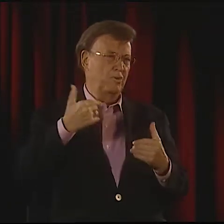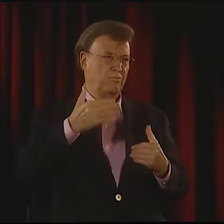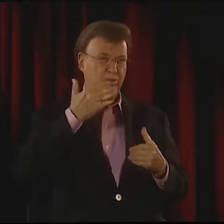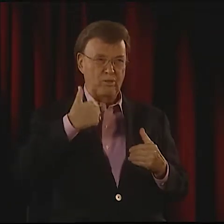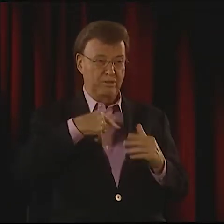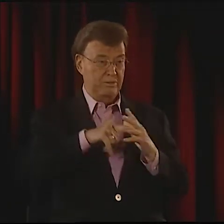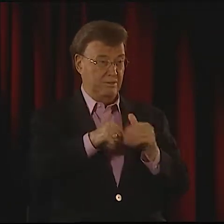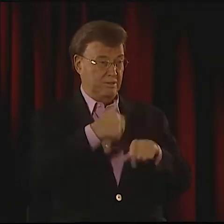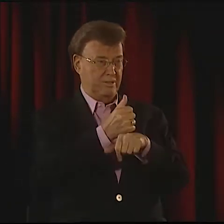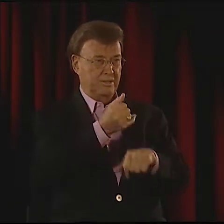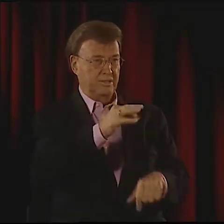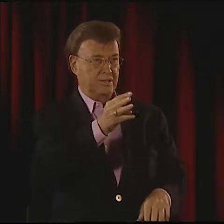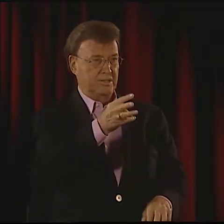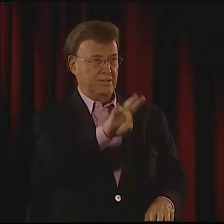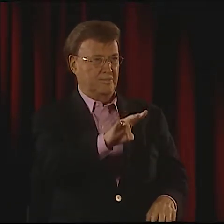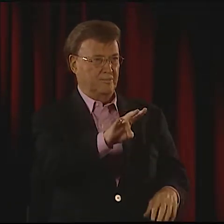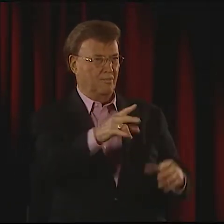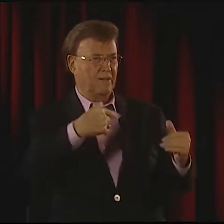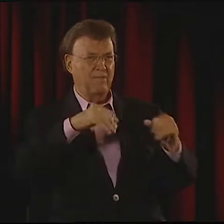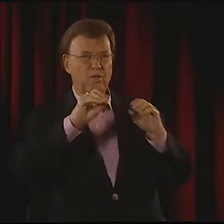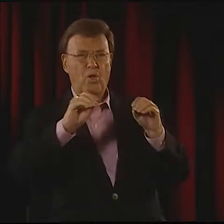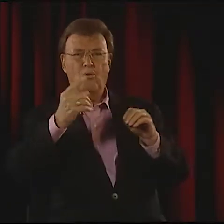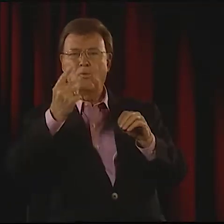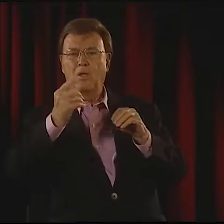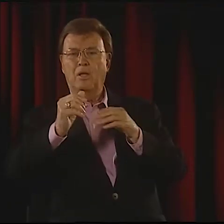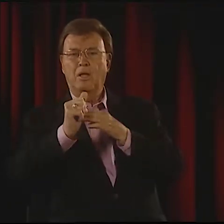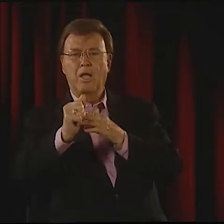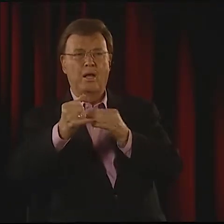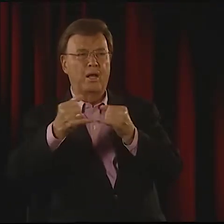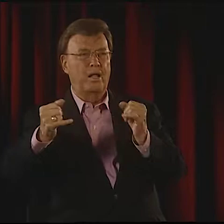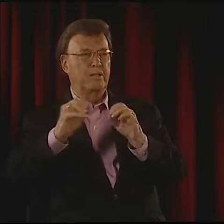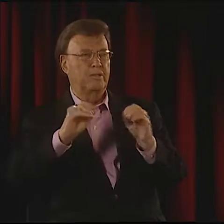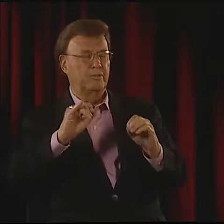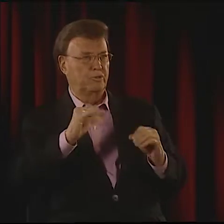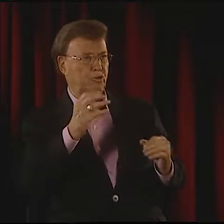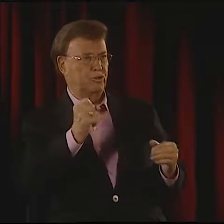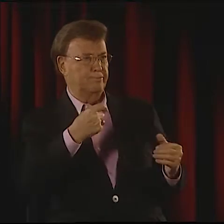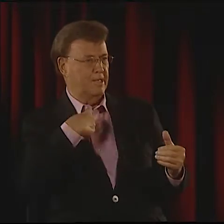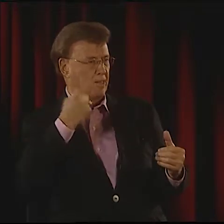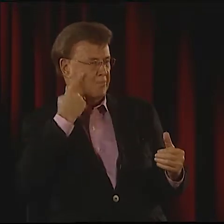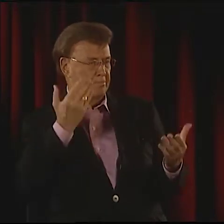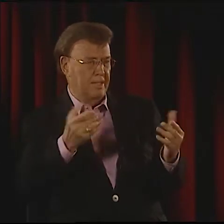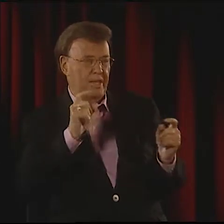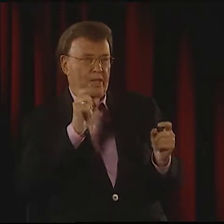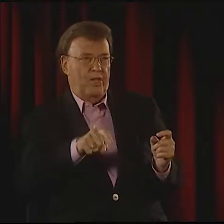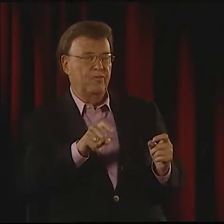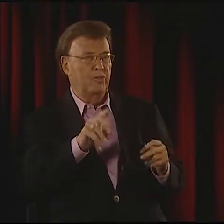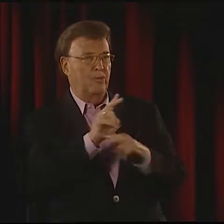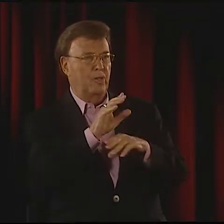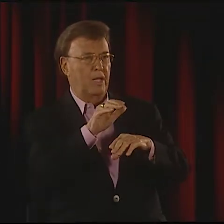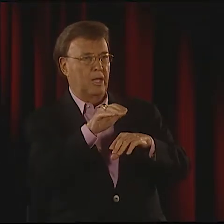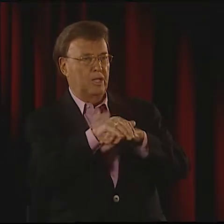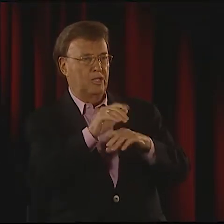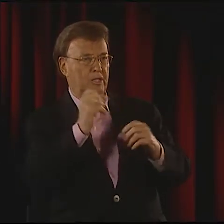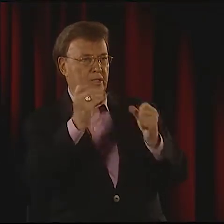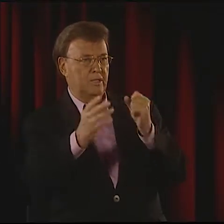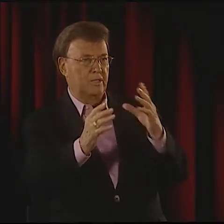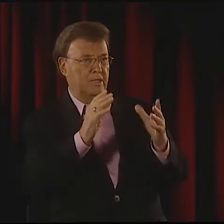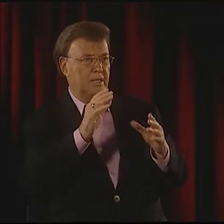TO DO THE TRANSLATION, A BIG RESPONSIBILITY FOR ME IN ABOUT 1967 BECAUSE THERE WERE NO ROLE MODELS.